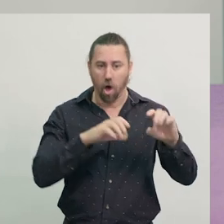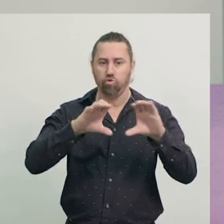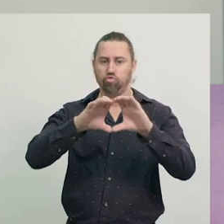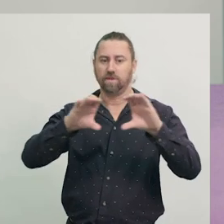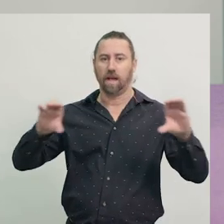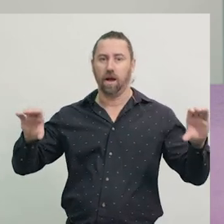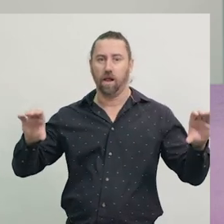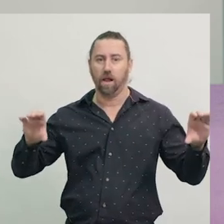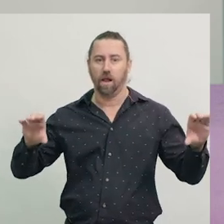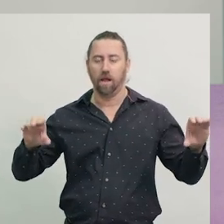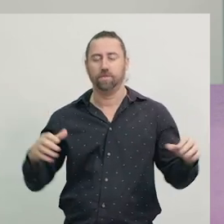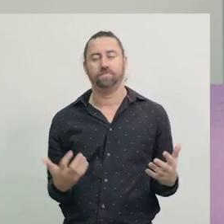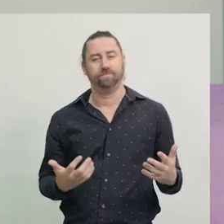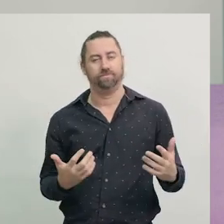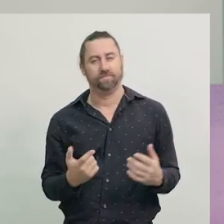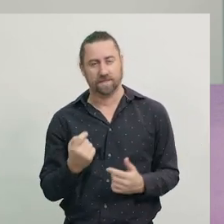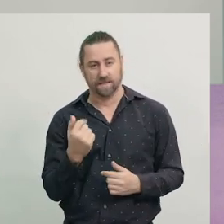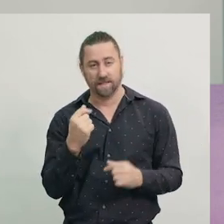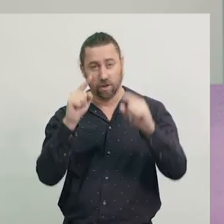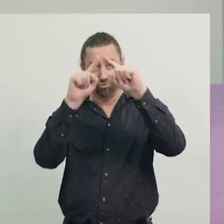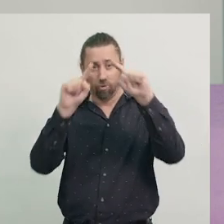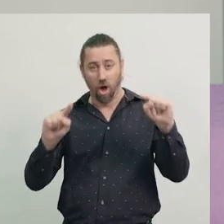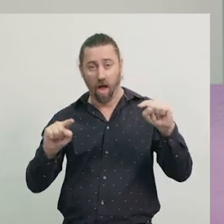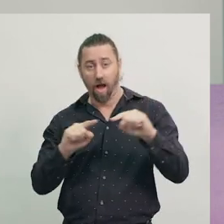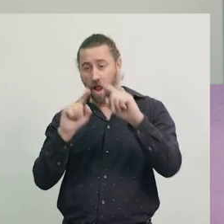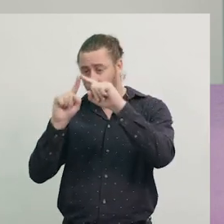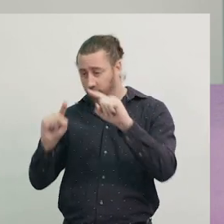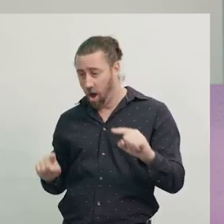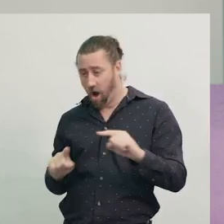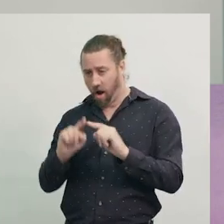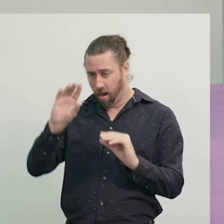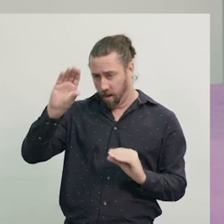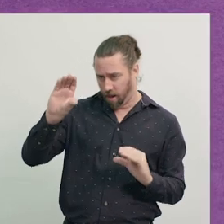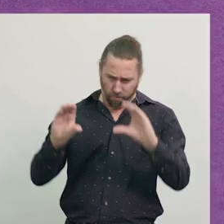We can take two large triangle pieces, and join them to make a square.